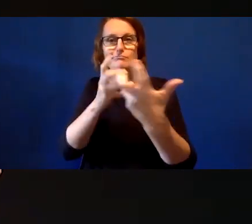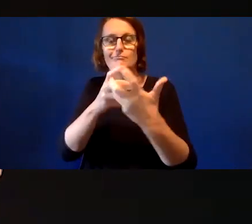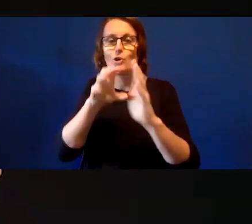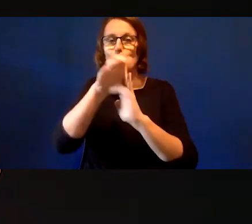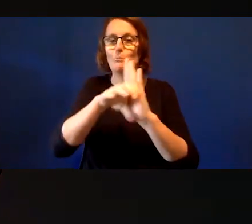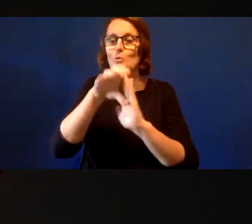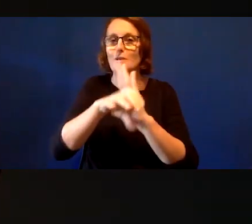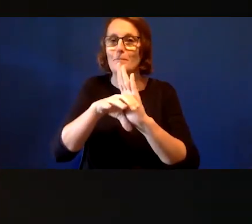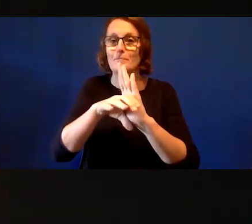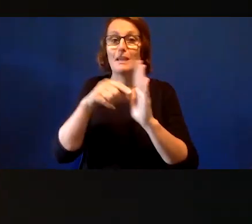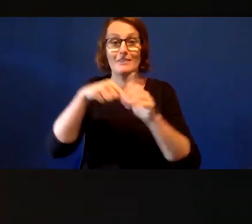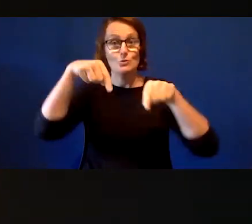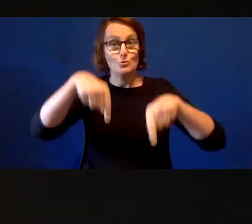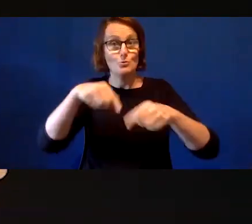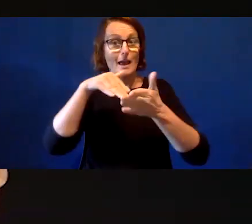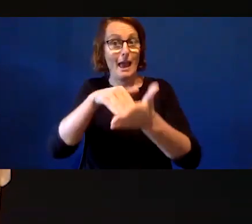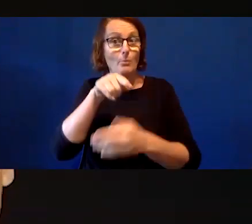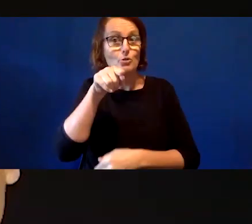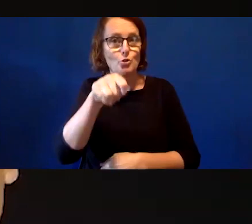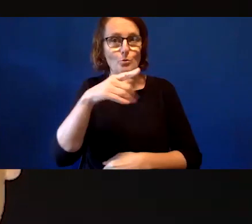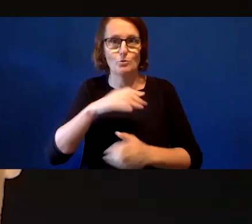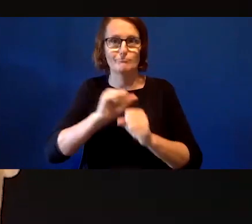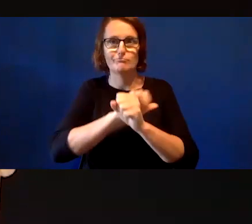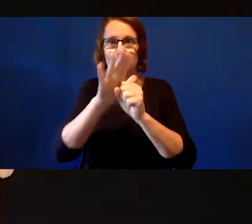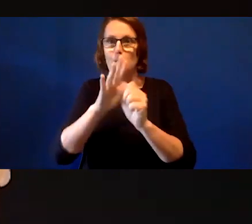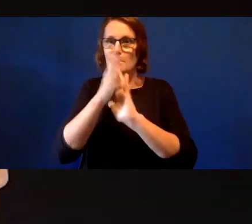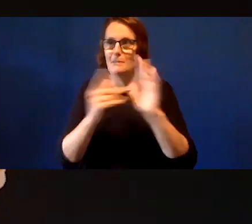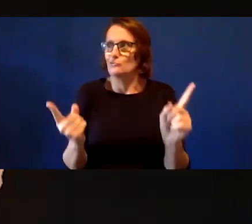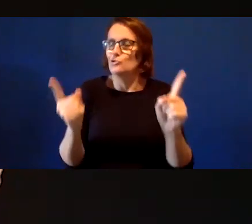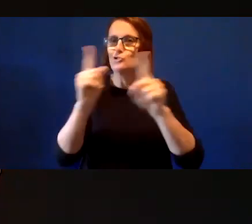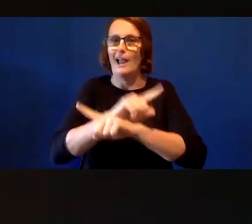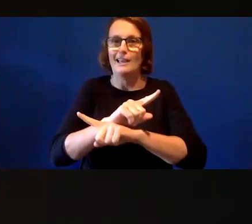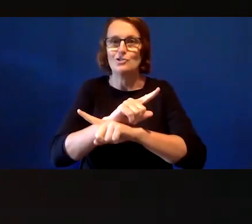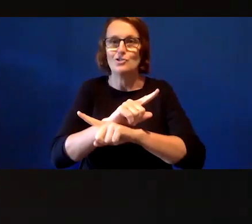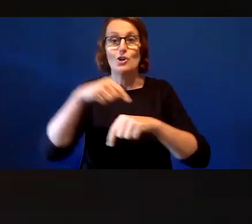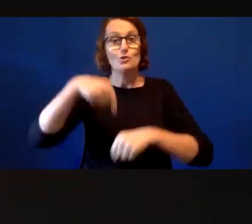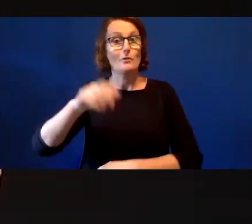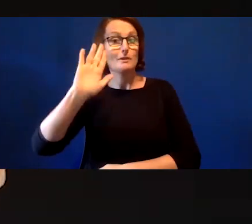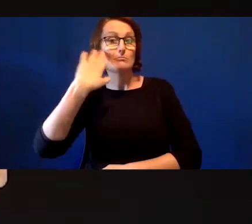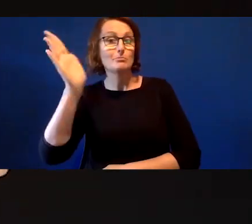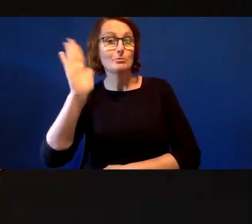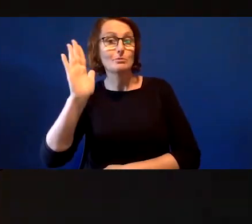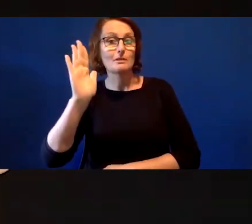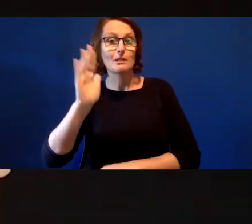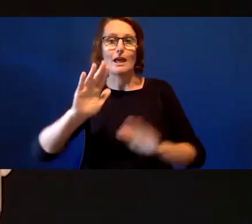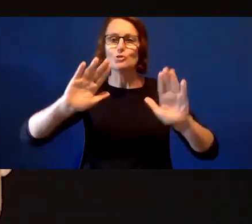support you during this time of intense change. They are bite sized and will be delivered regularly throughout the coming months.